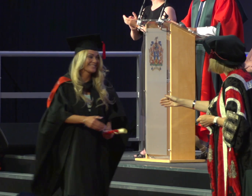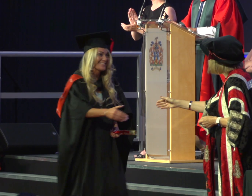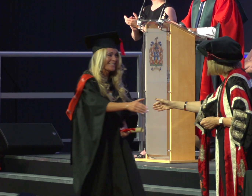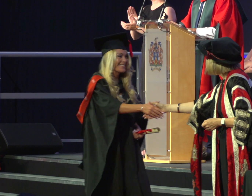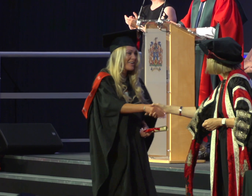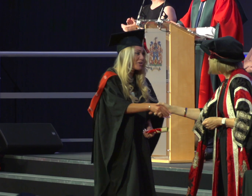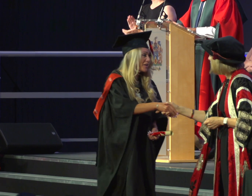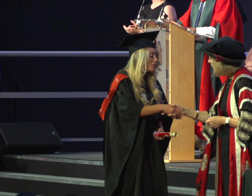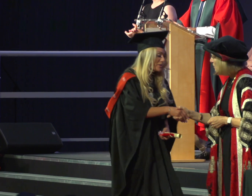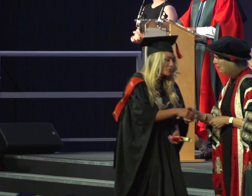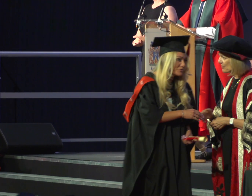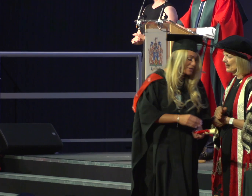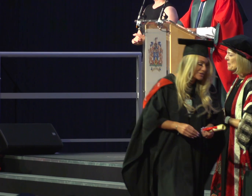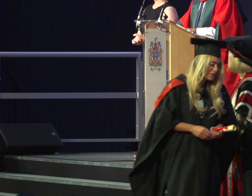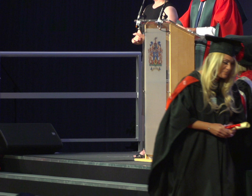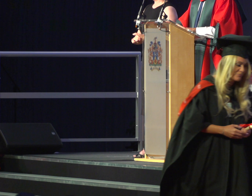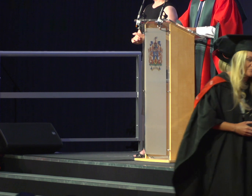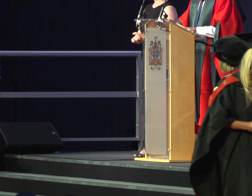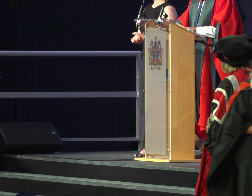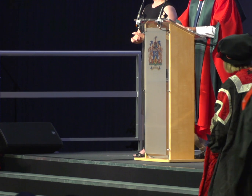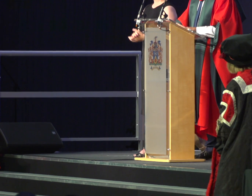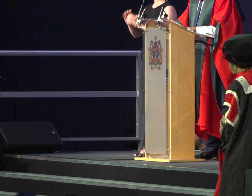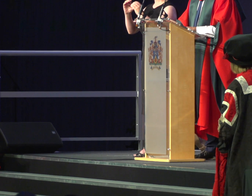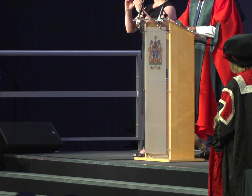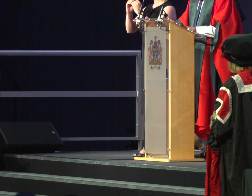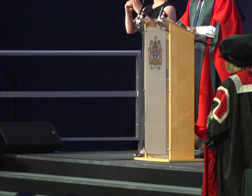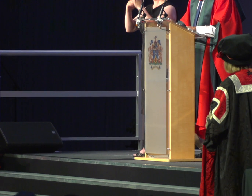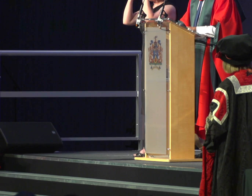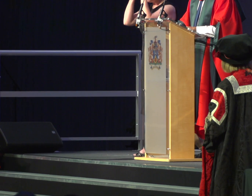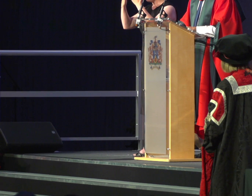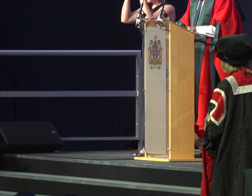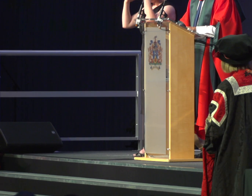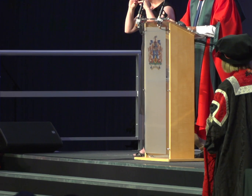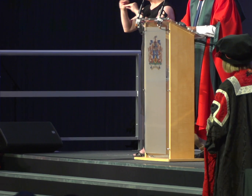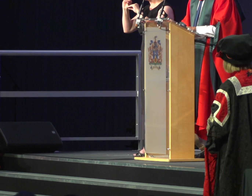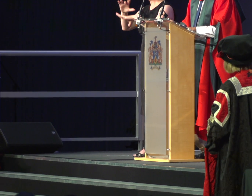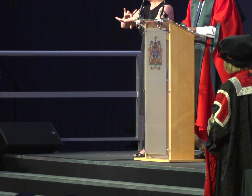Bachelor of Arts with Honors in Education and Professional Studies